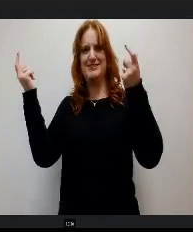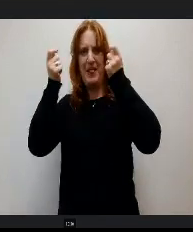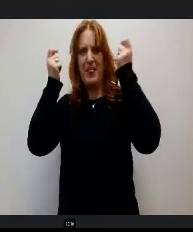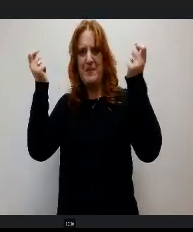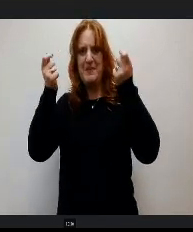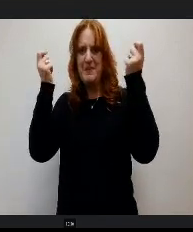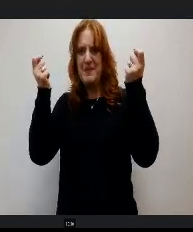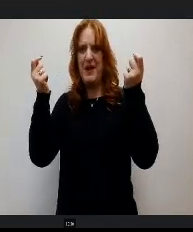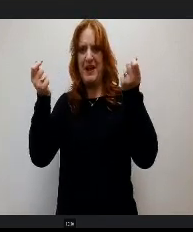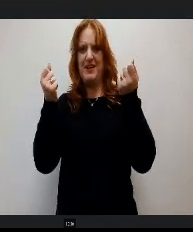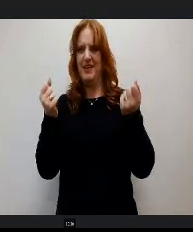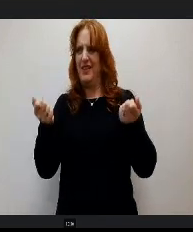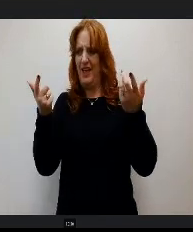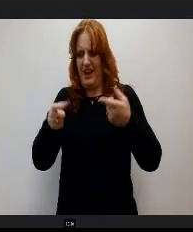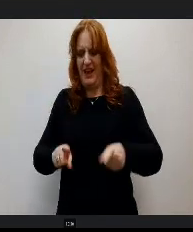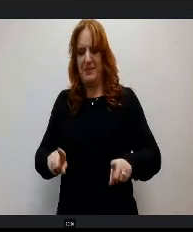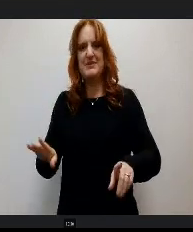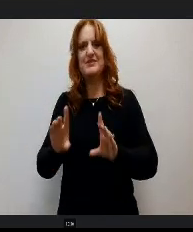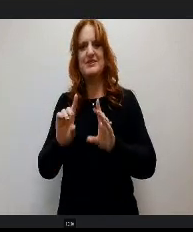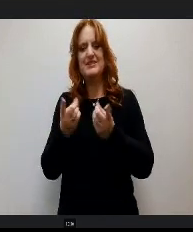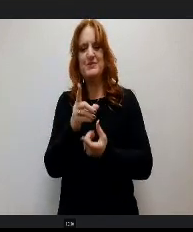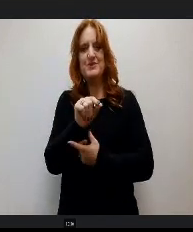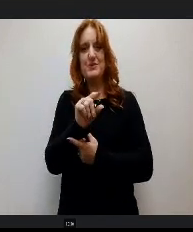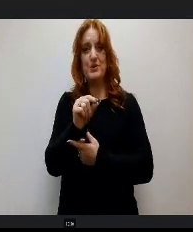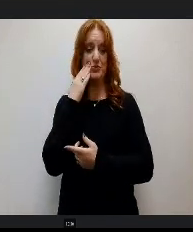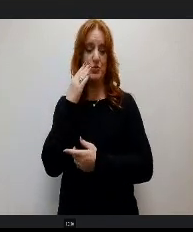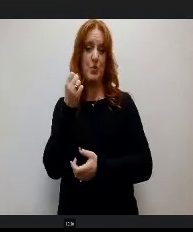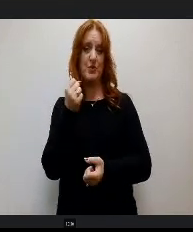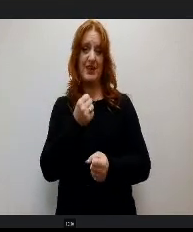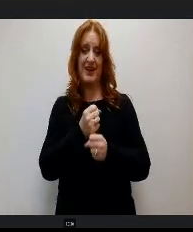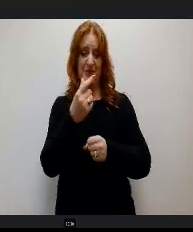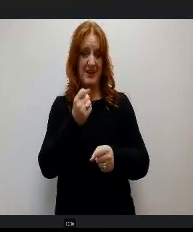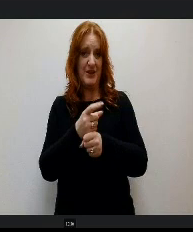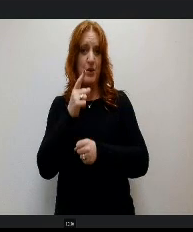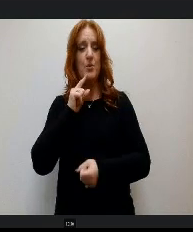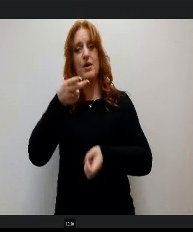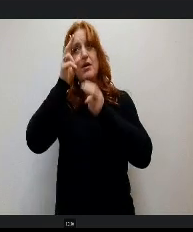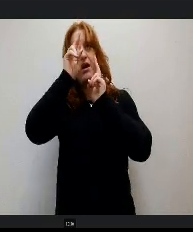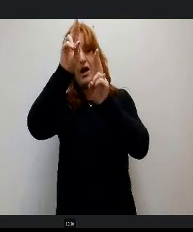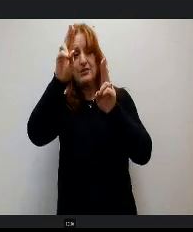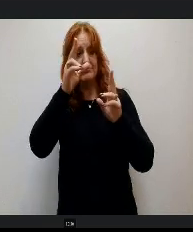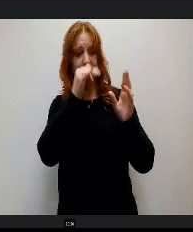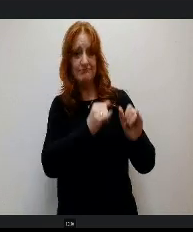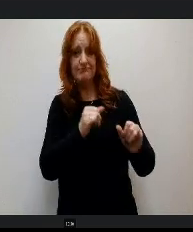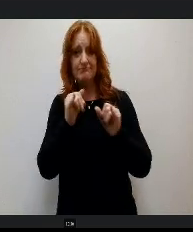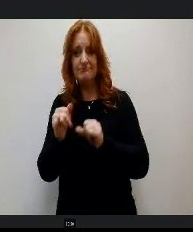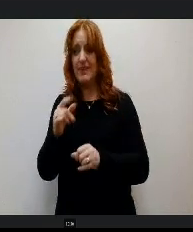D20, so each year as you know D20 20 honors those individuals who've dedicated 20